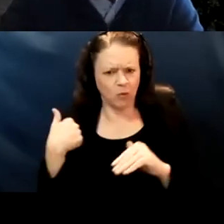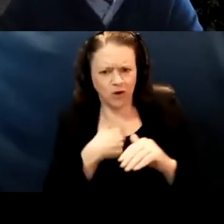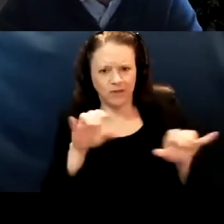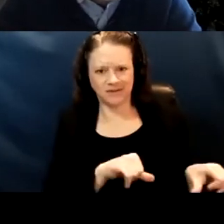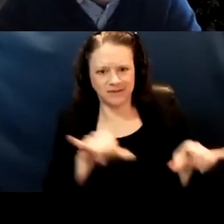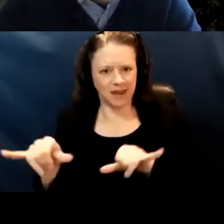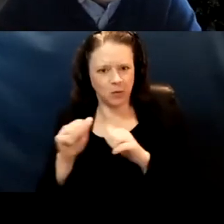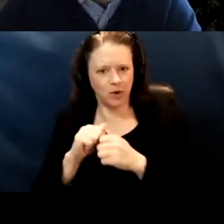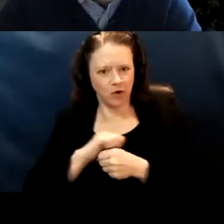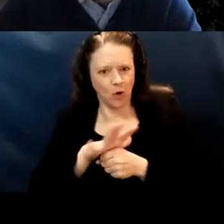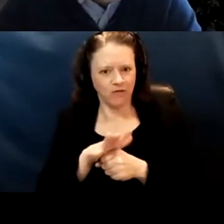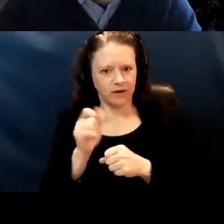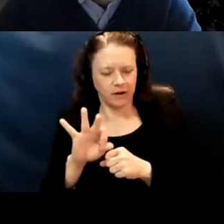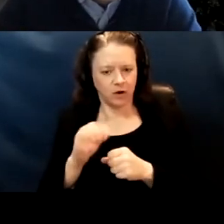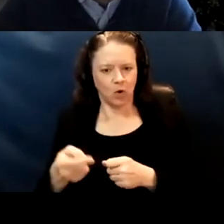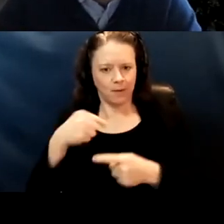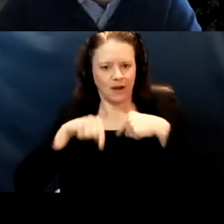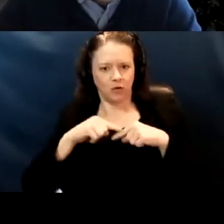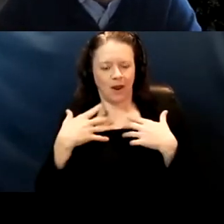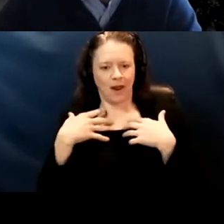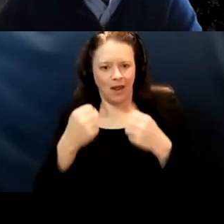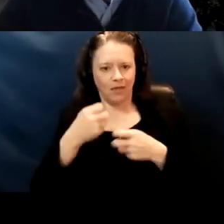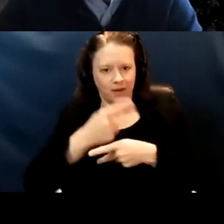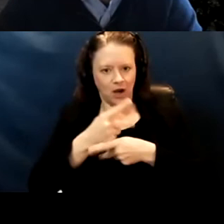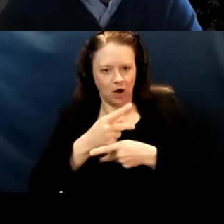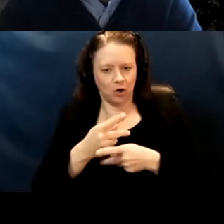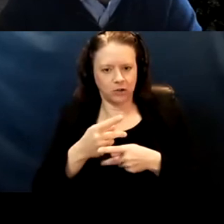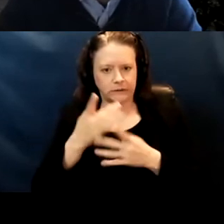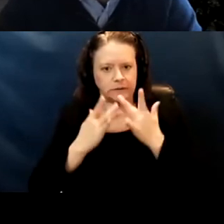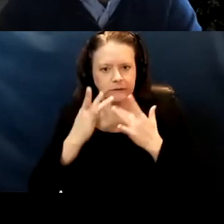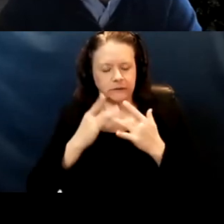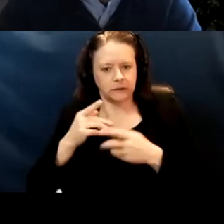looking at the availability of PPE. You know and just all the things that we dealt